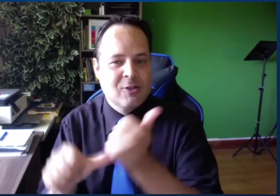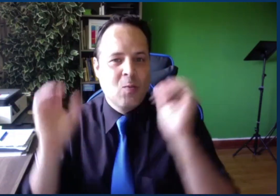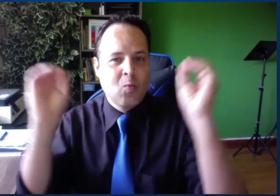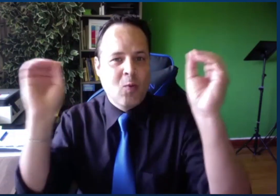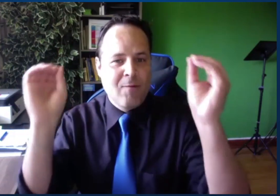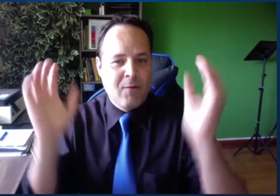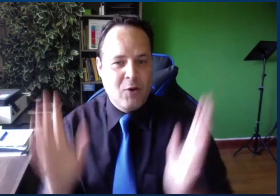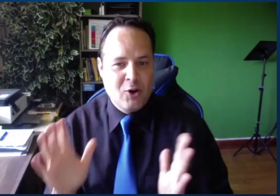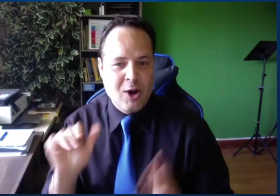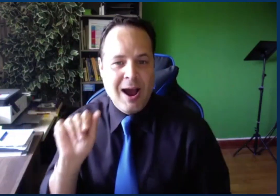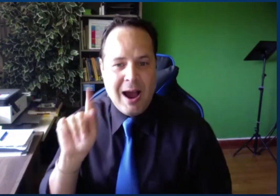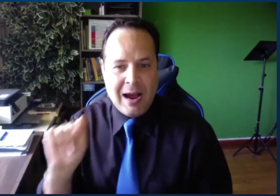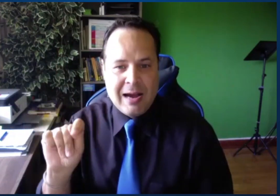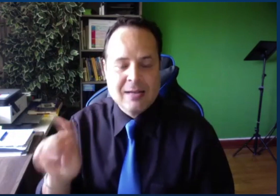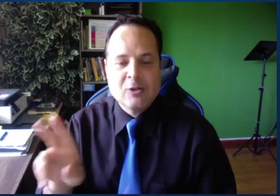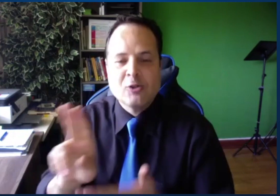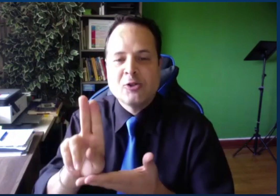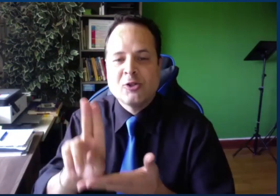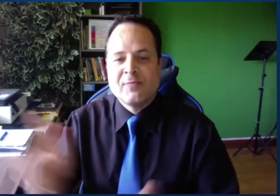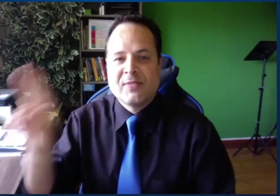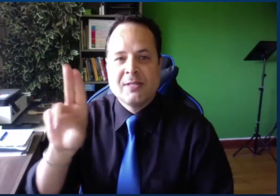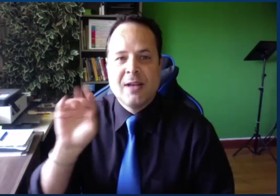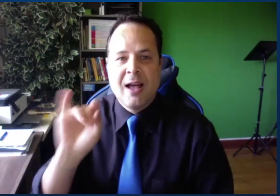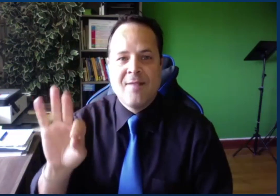And he recently became an associate